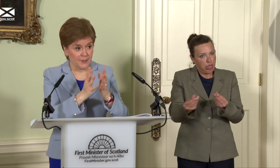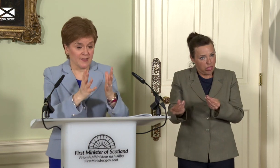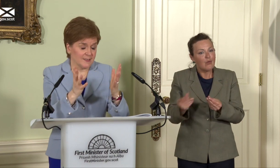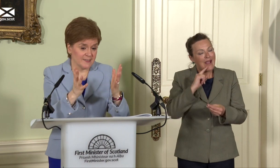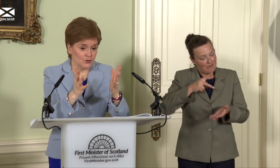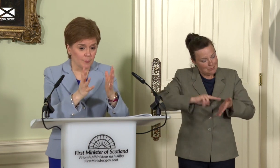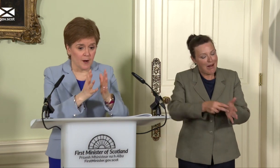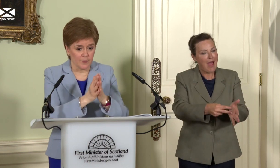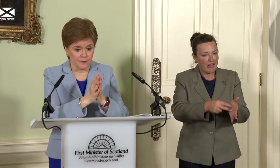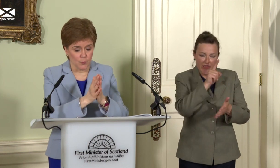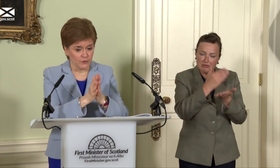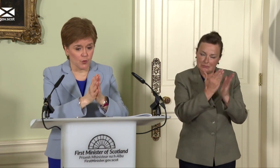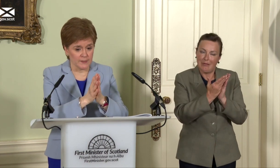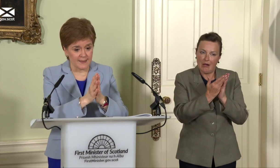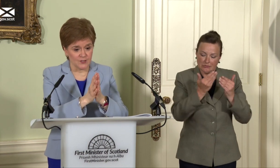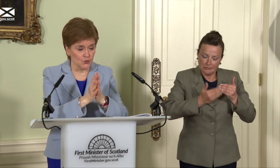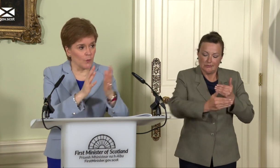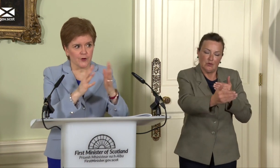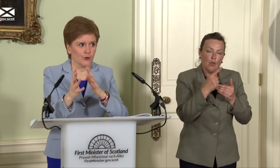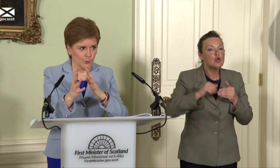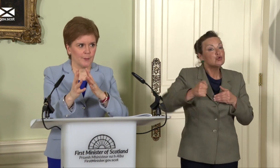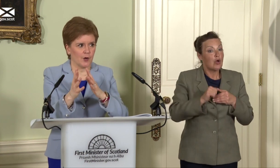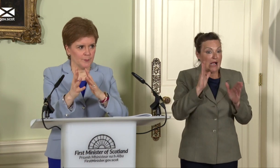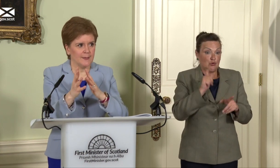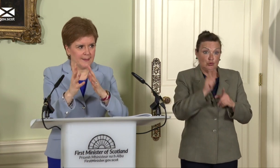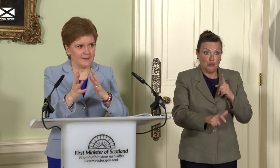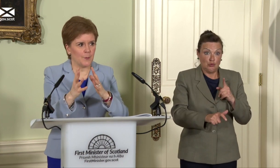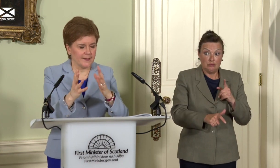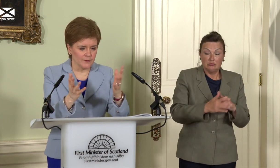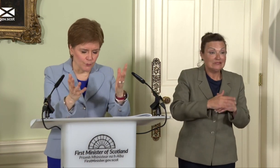is an essential part of what Scotland has to do, whether or not we become independent, although we